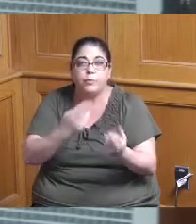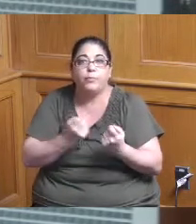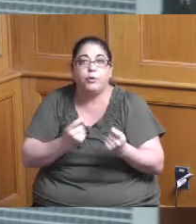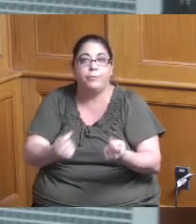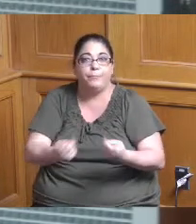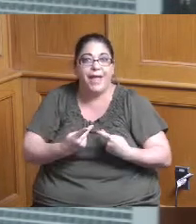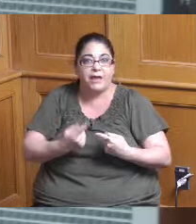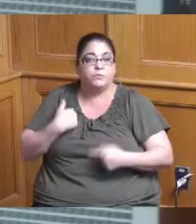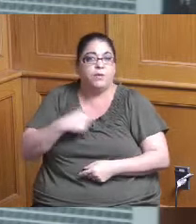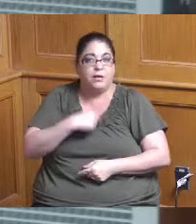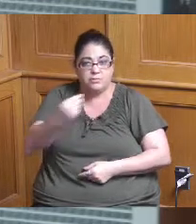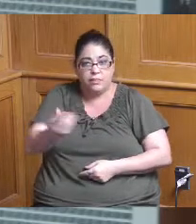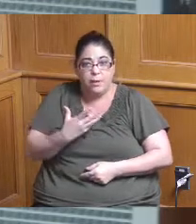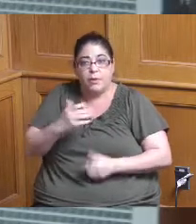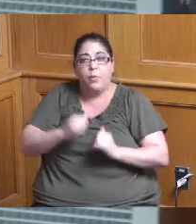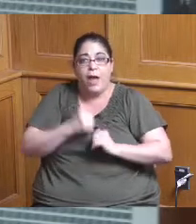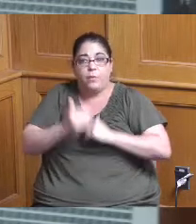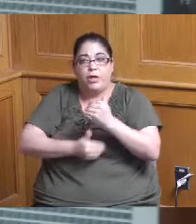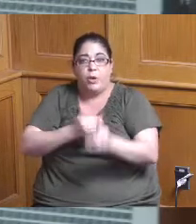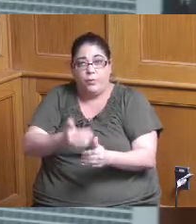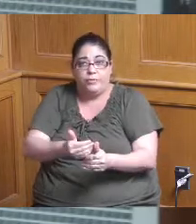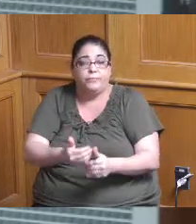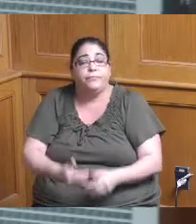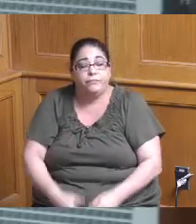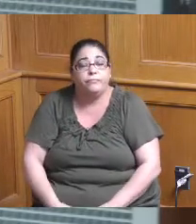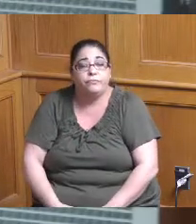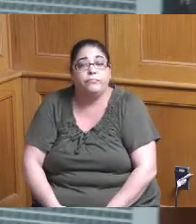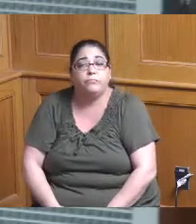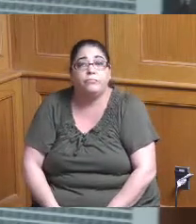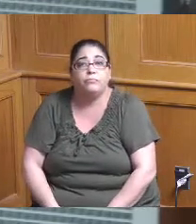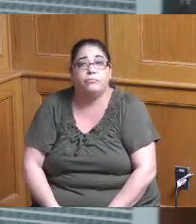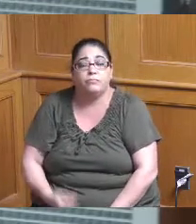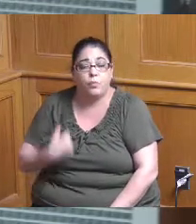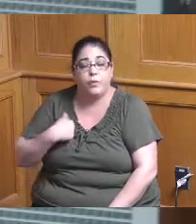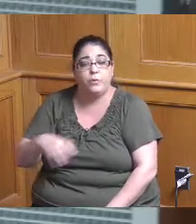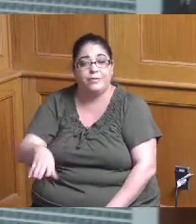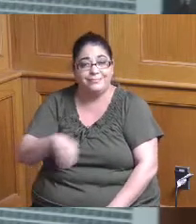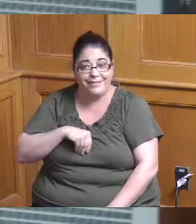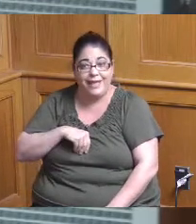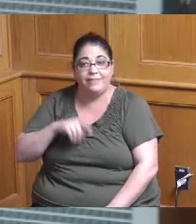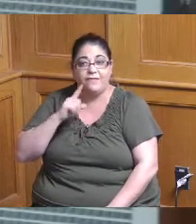their progress to us and we can take that in the count for for future awards I guess if they don't